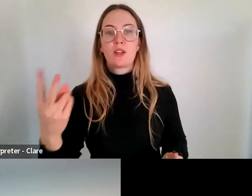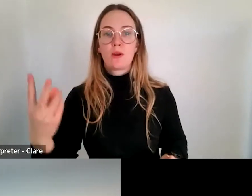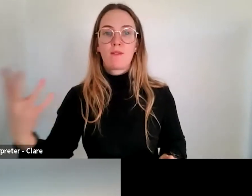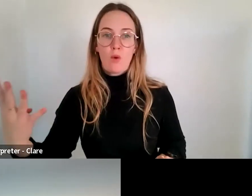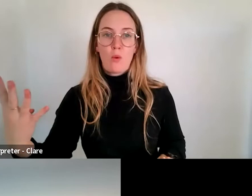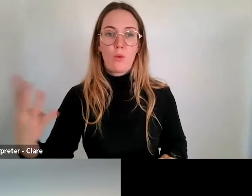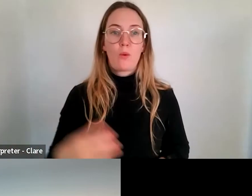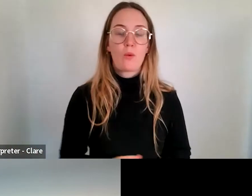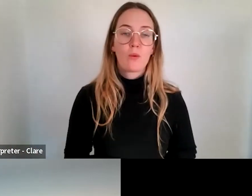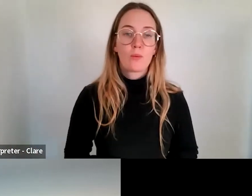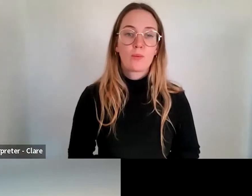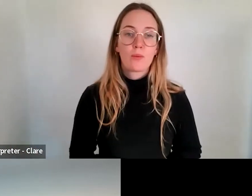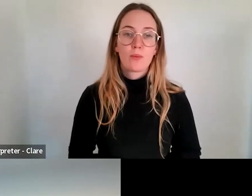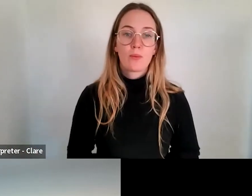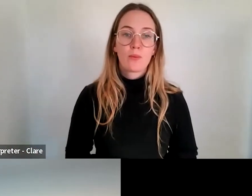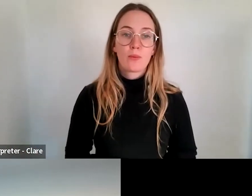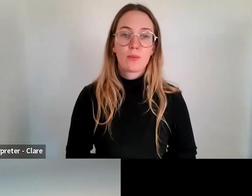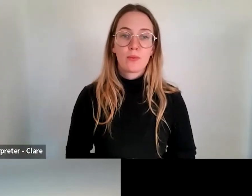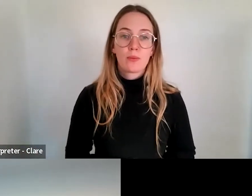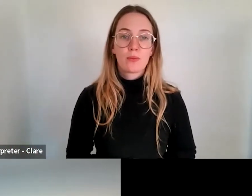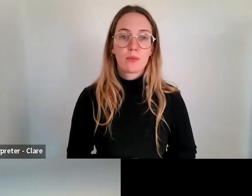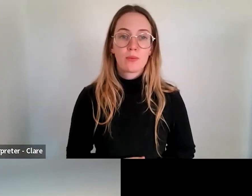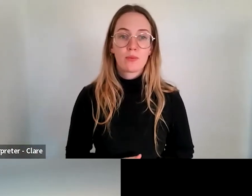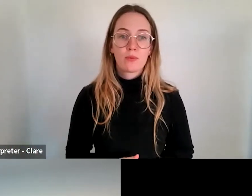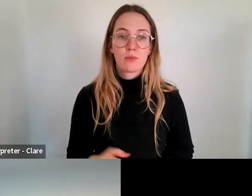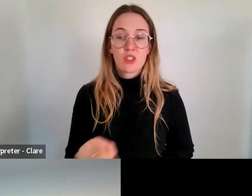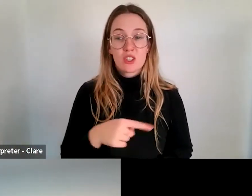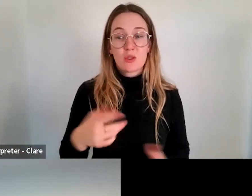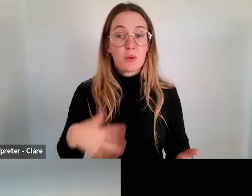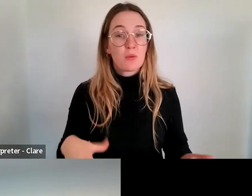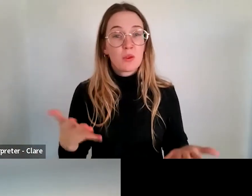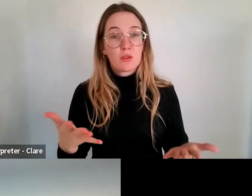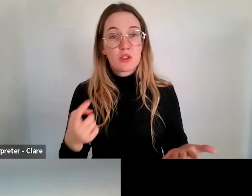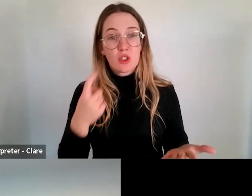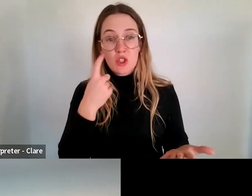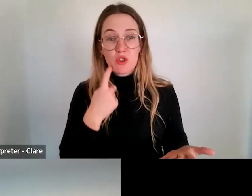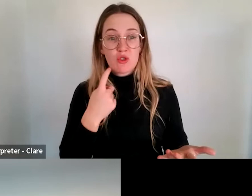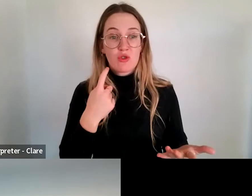know, we're hoping that we can, as best as possible, meet the demand that comes